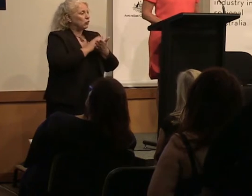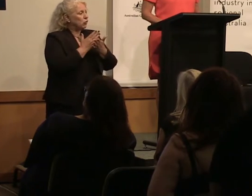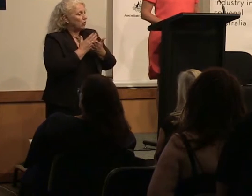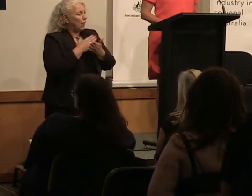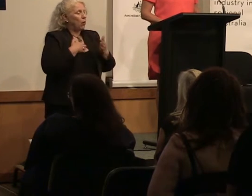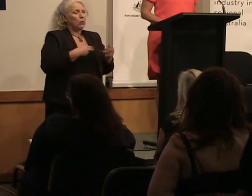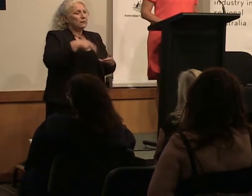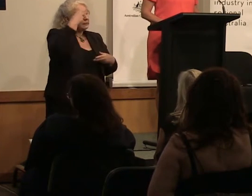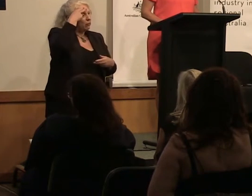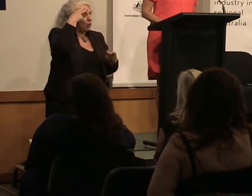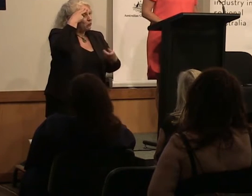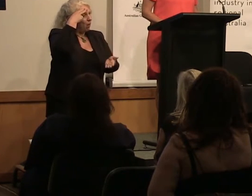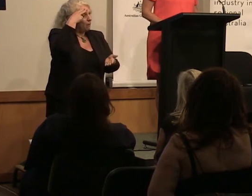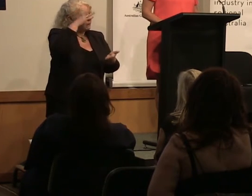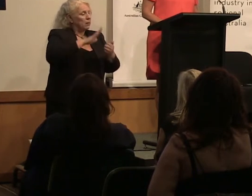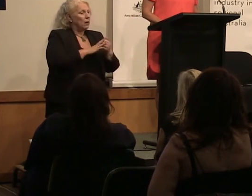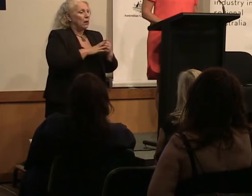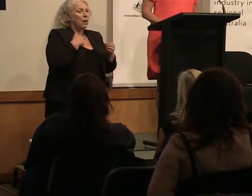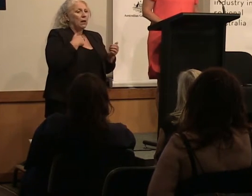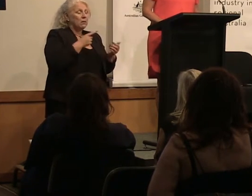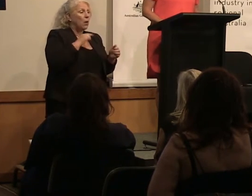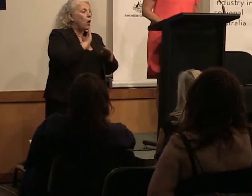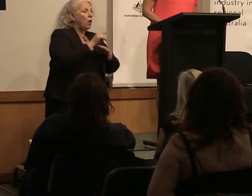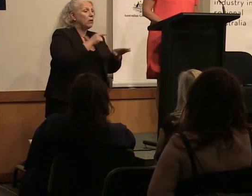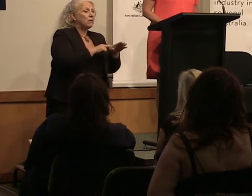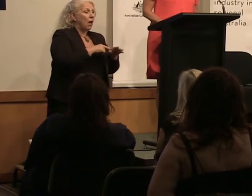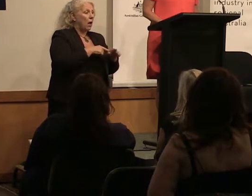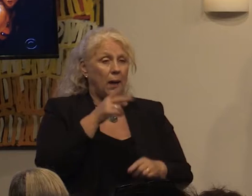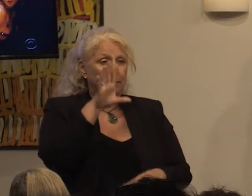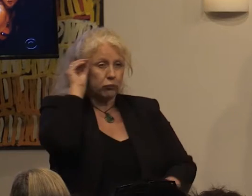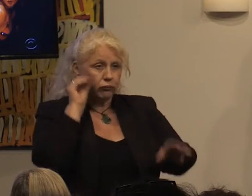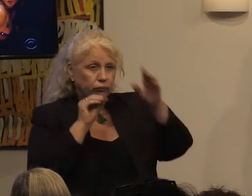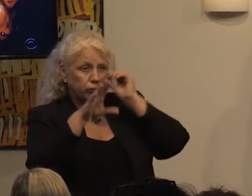With time and repeated exposure, children begin to normalize inequality and